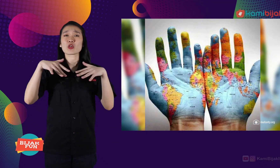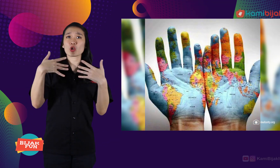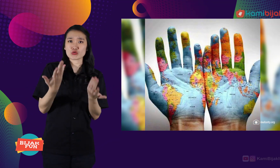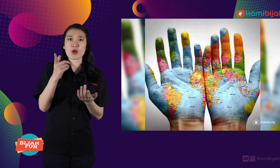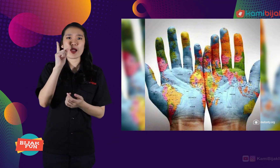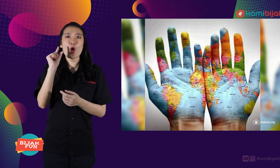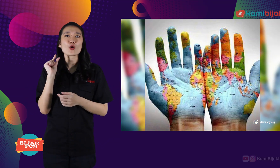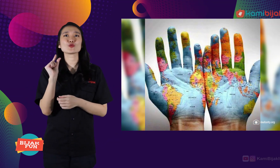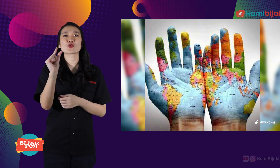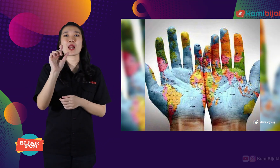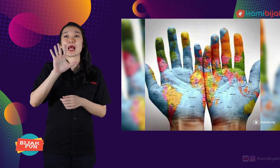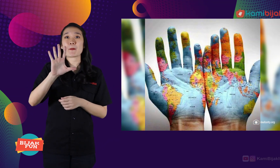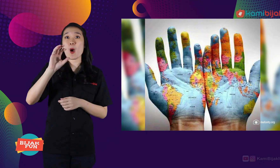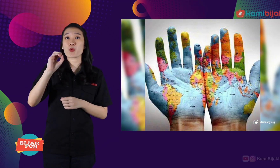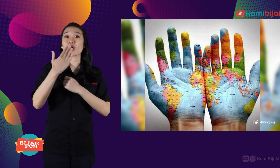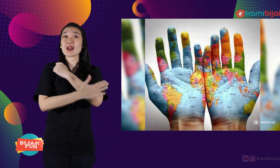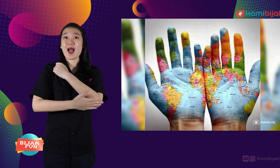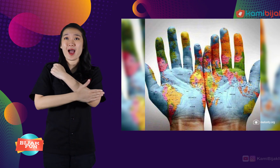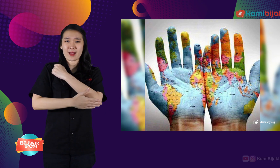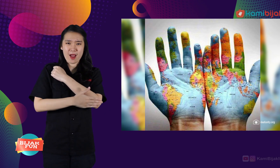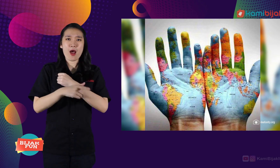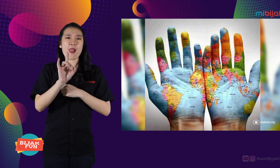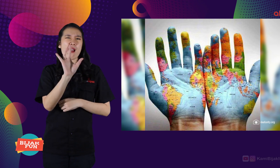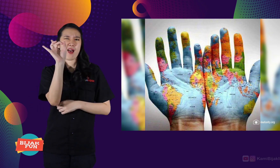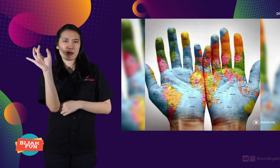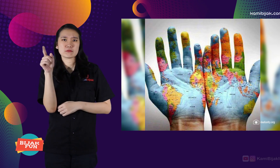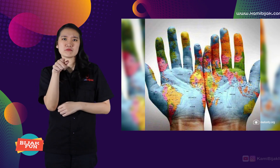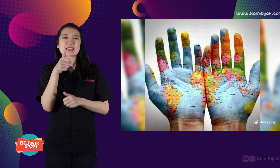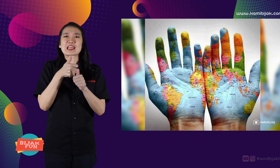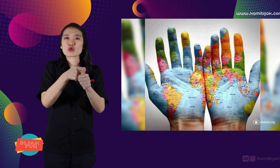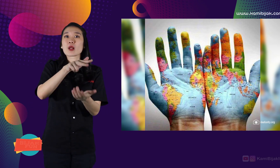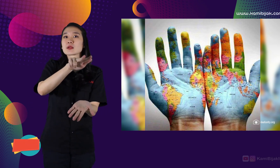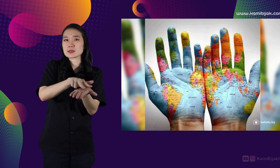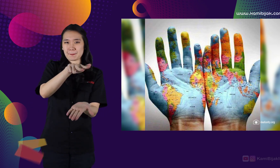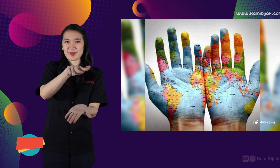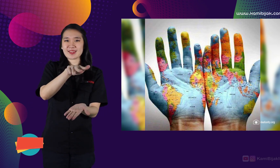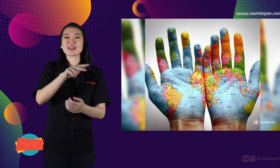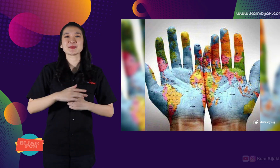Then followed by 50 other countries also inaugurated.